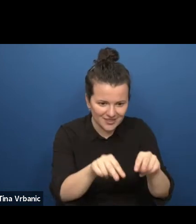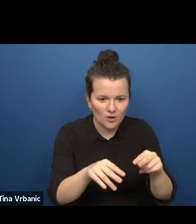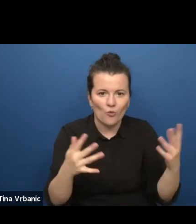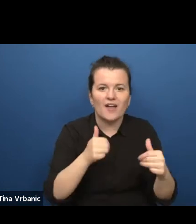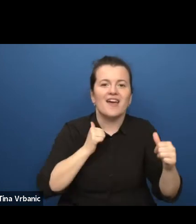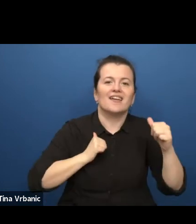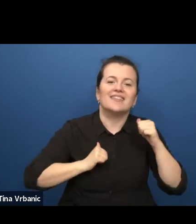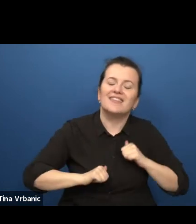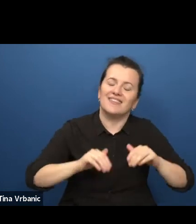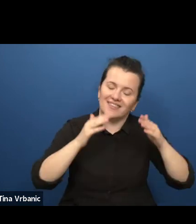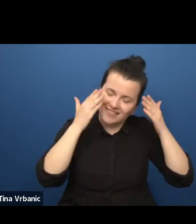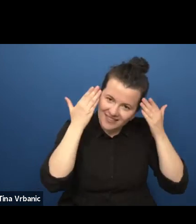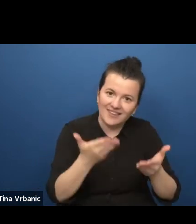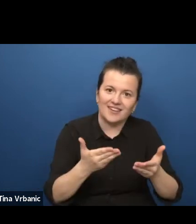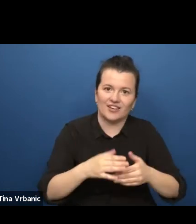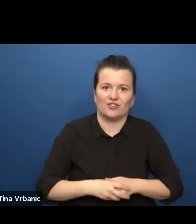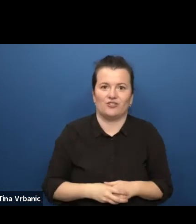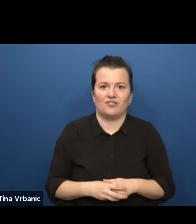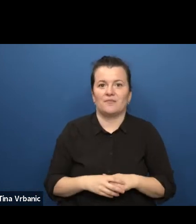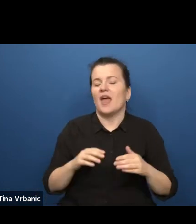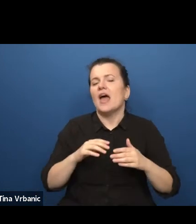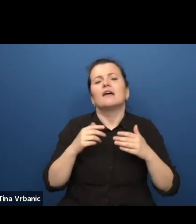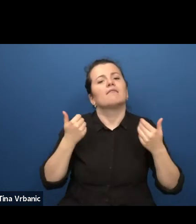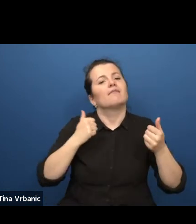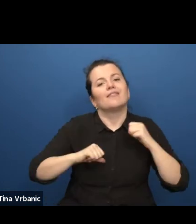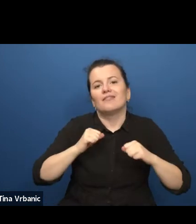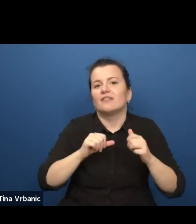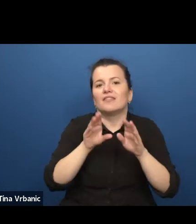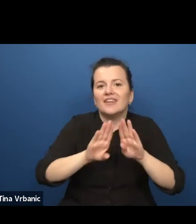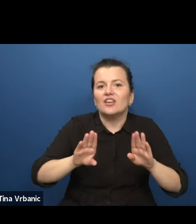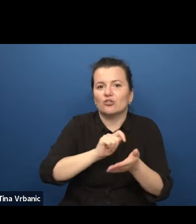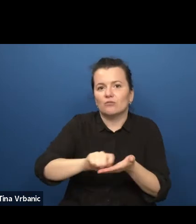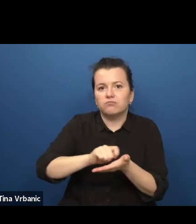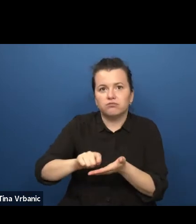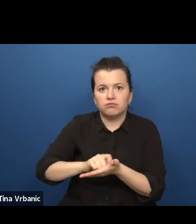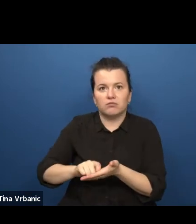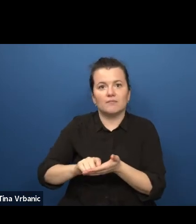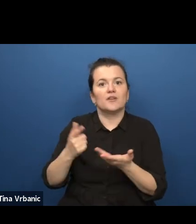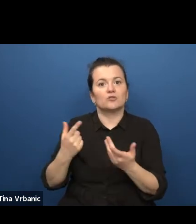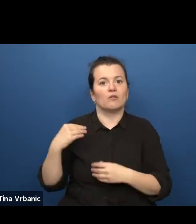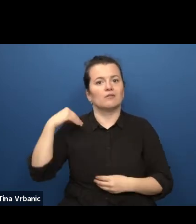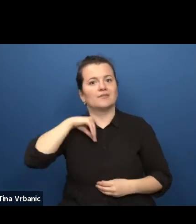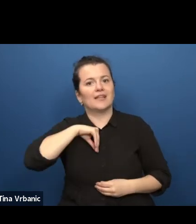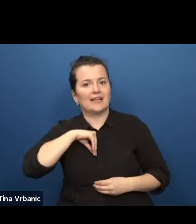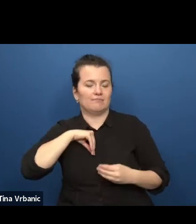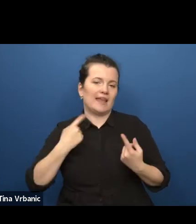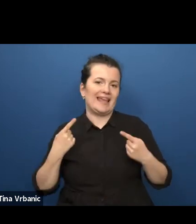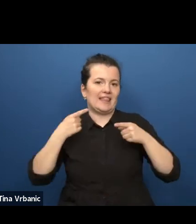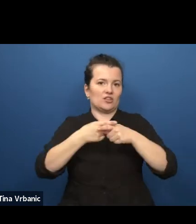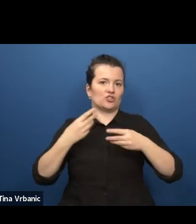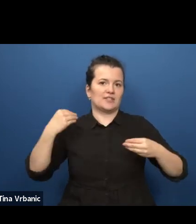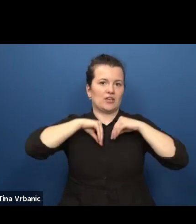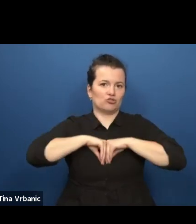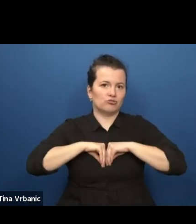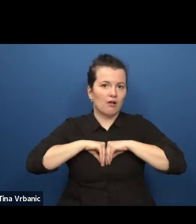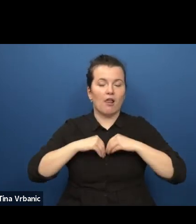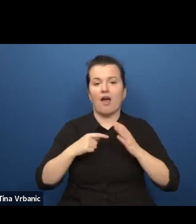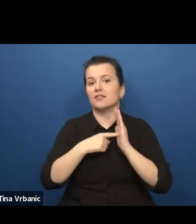in European theatre literature, which is why sexual and male, new intersectional stories